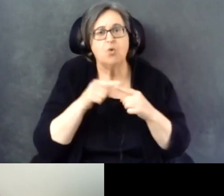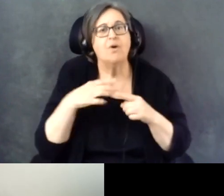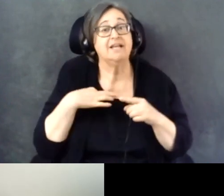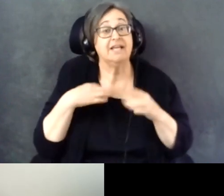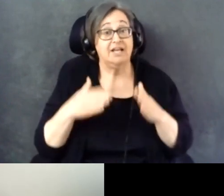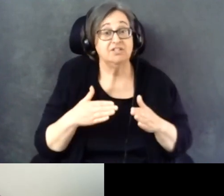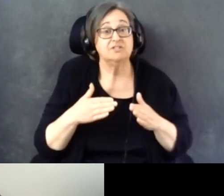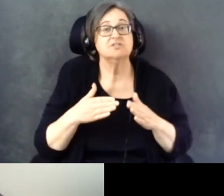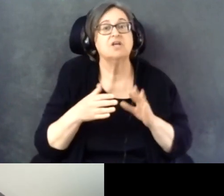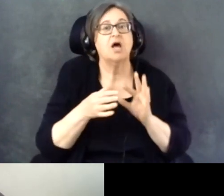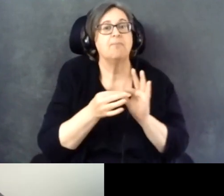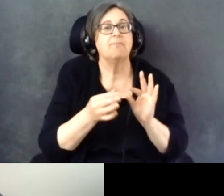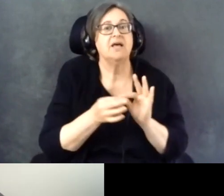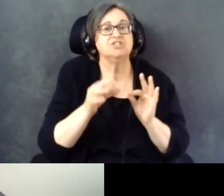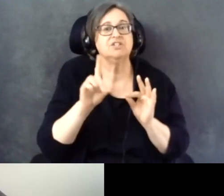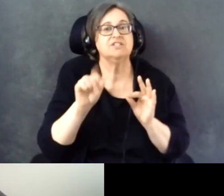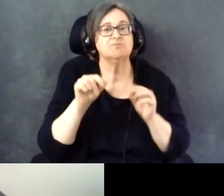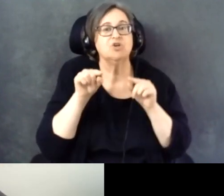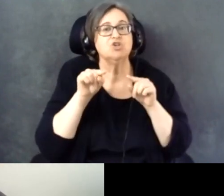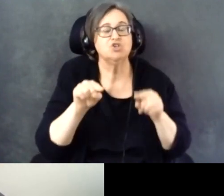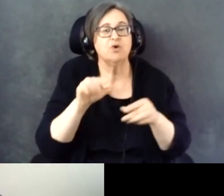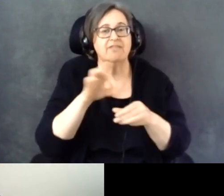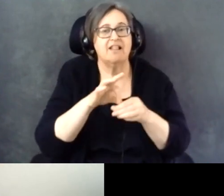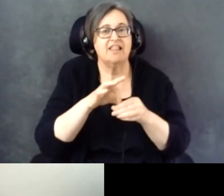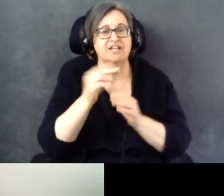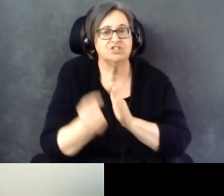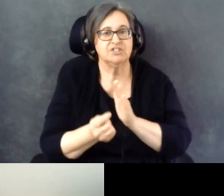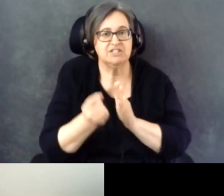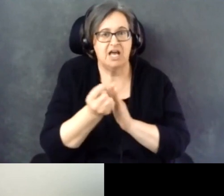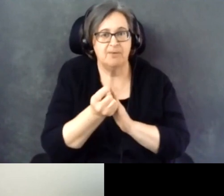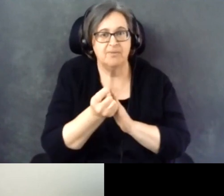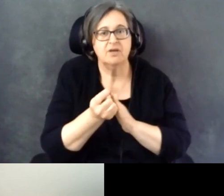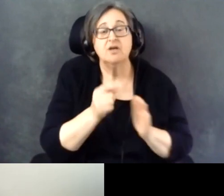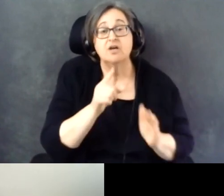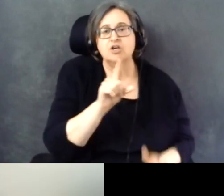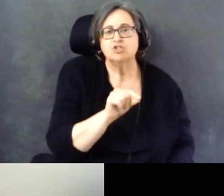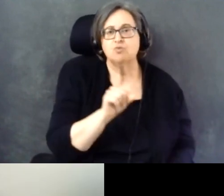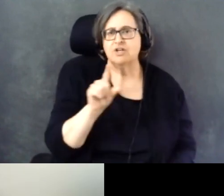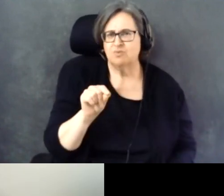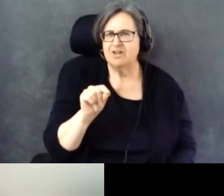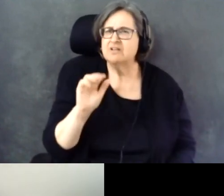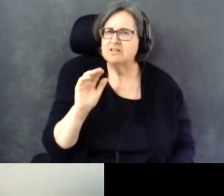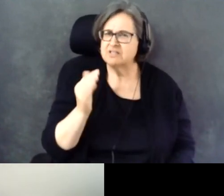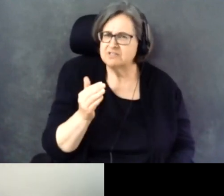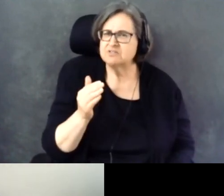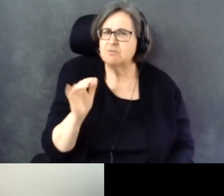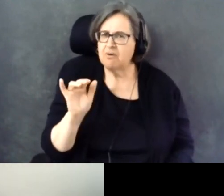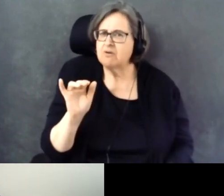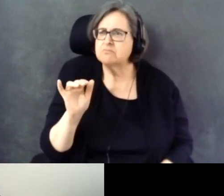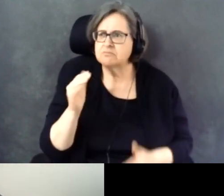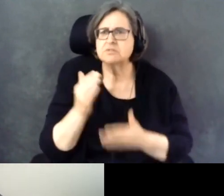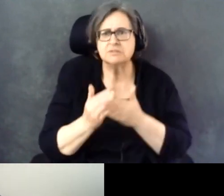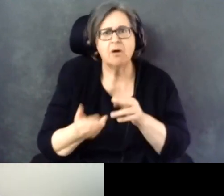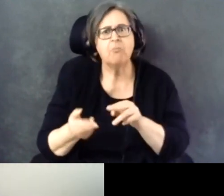disability in the election cycle. And in 2020, it seemed like there were a lot of gains and the presence of disability and